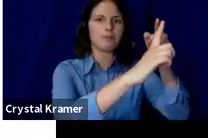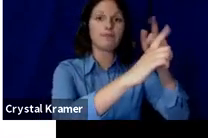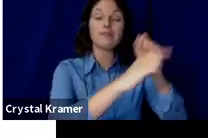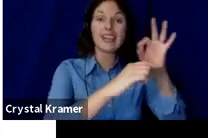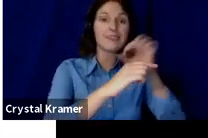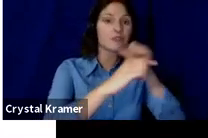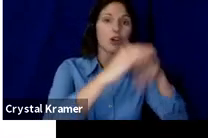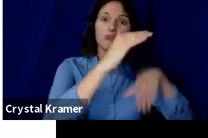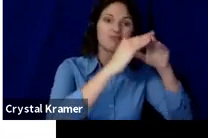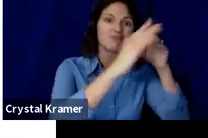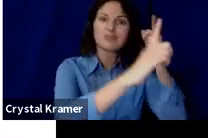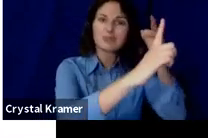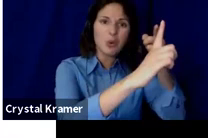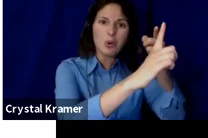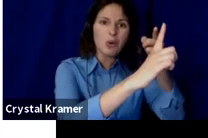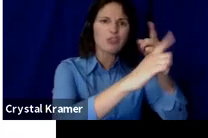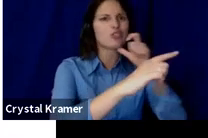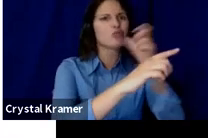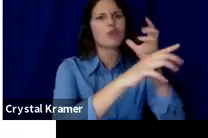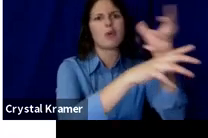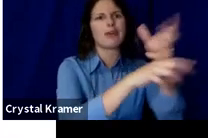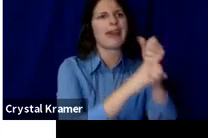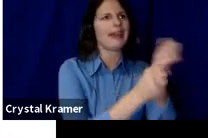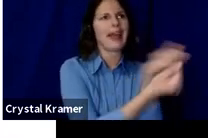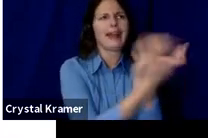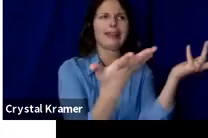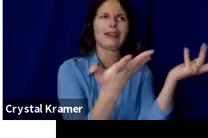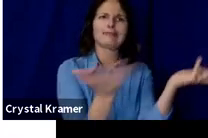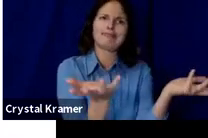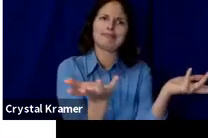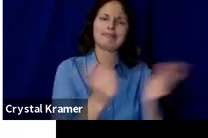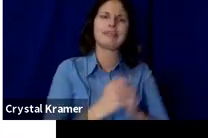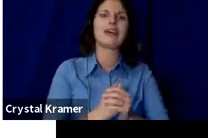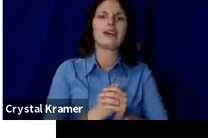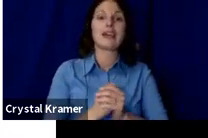If you're going through Fractured Atlas, you wouldn't want to run a crowdfunding campaign